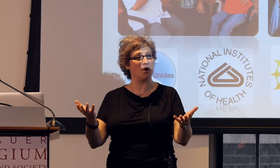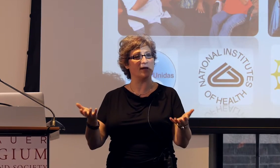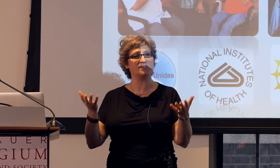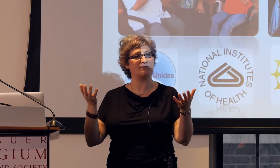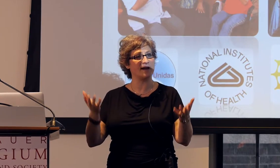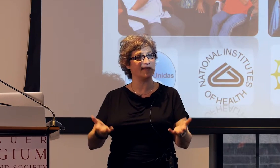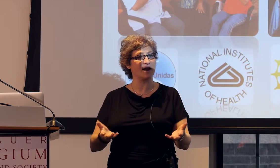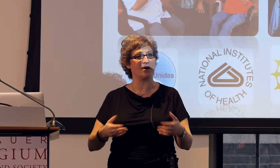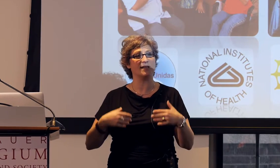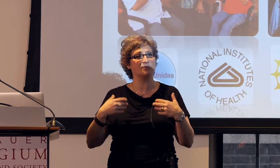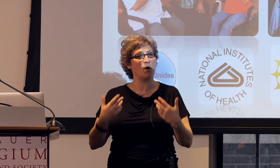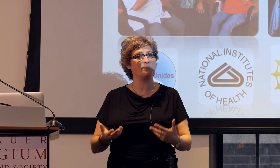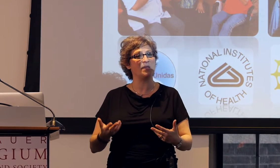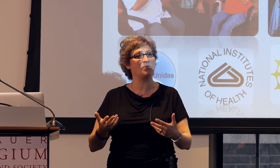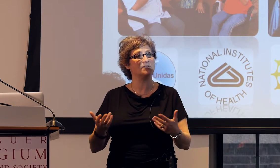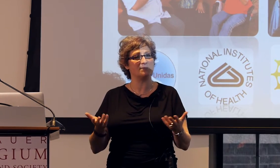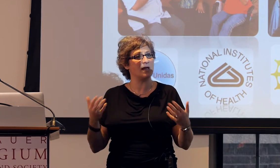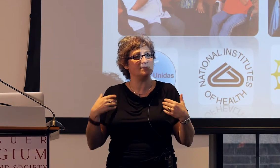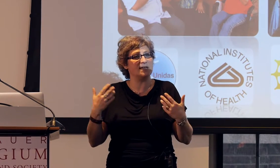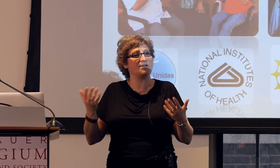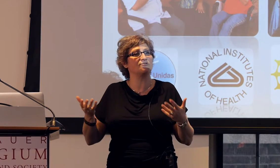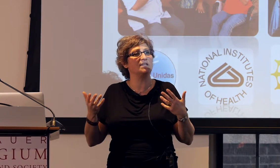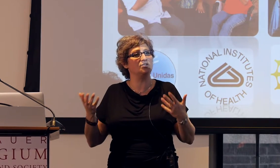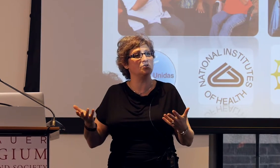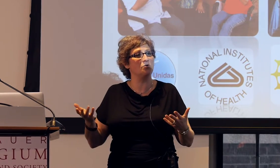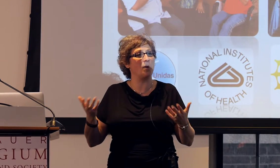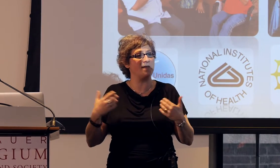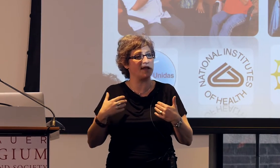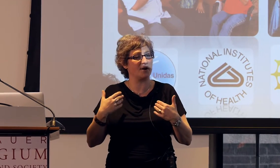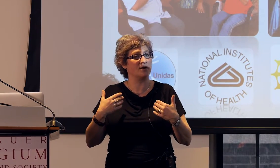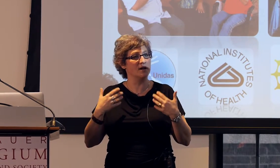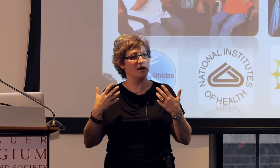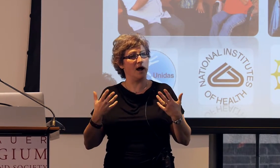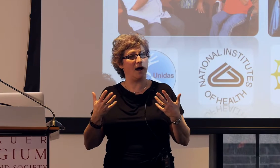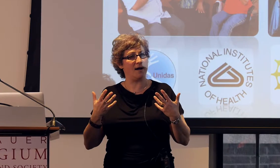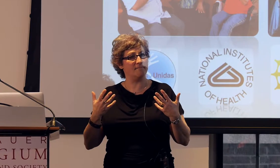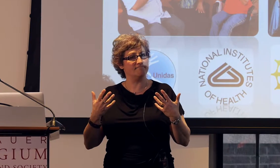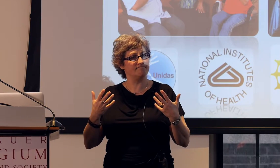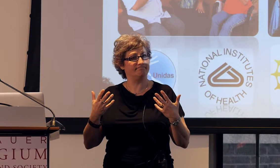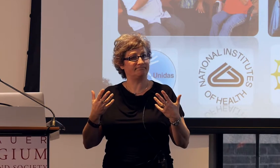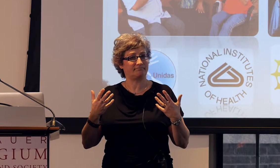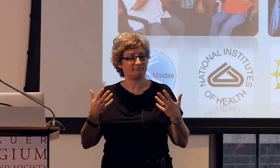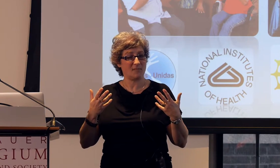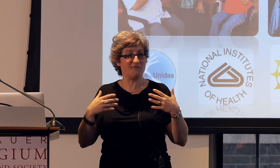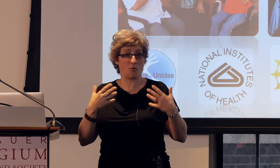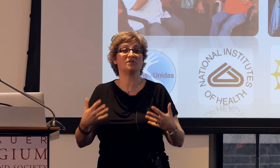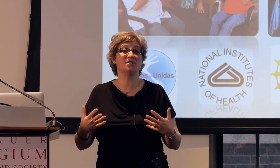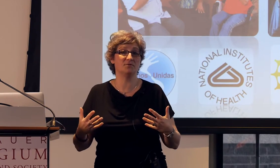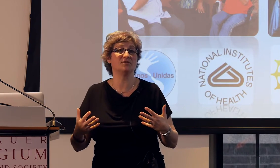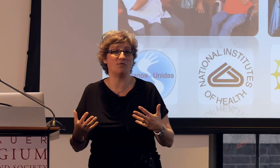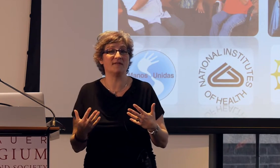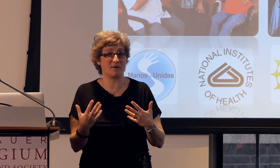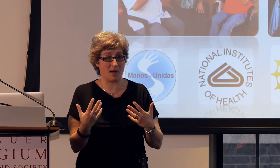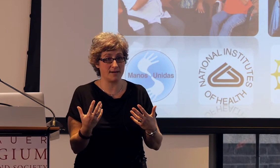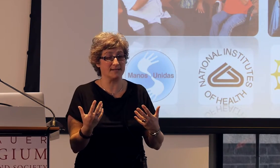it's right there, it's what people sometimes naturally do when they're forced to use only their bodies to communicate.